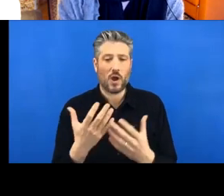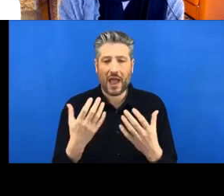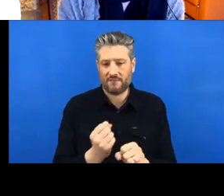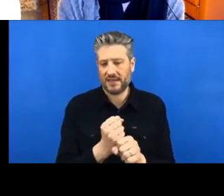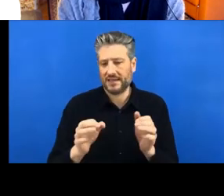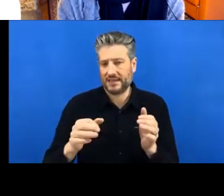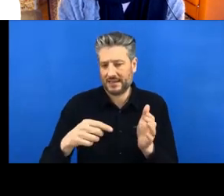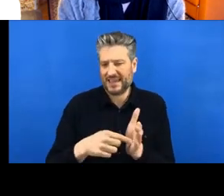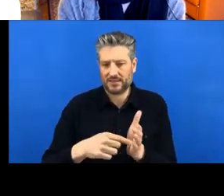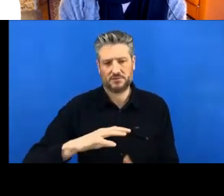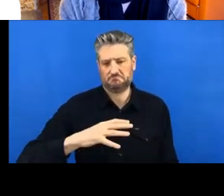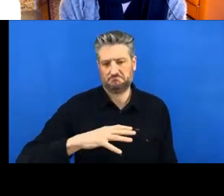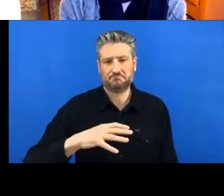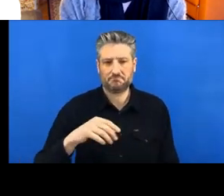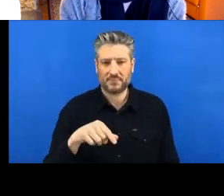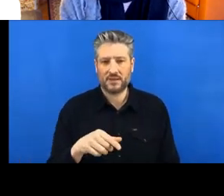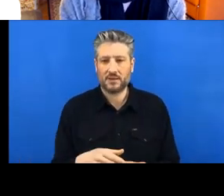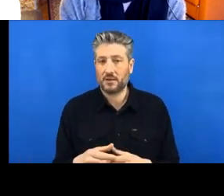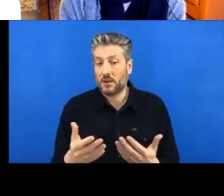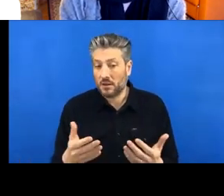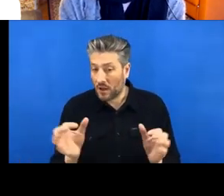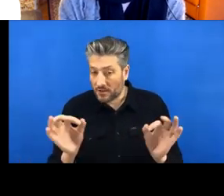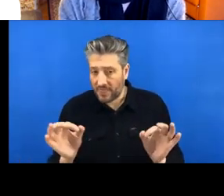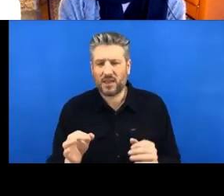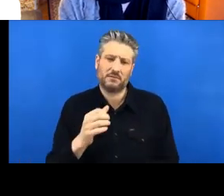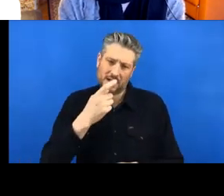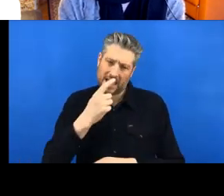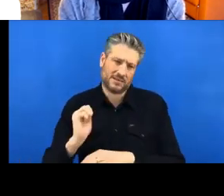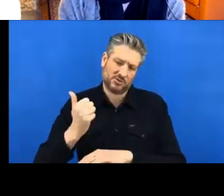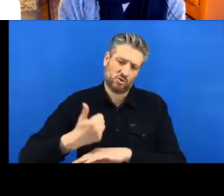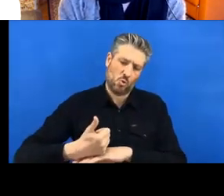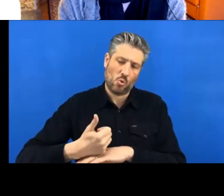If not, you can install it, there's a link here for some troubleshooting if you are struggling